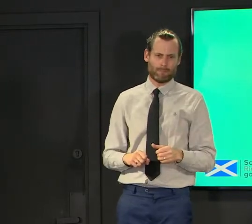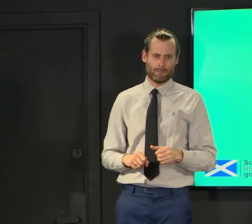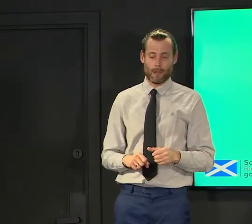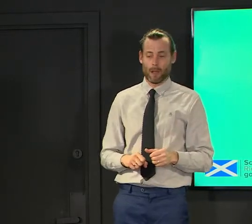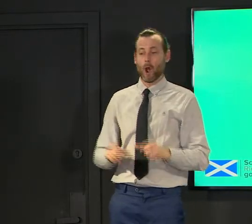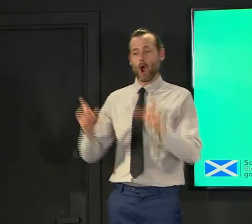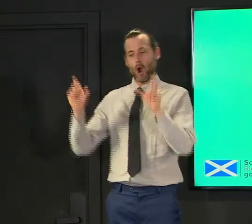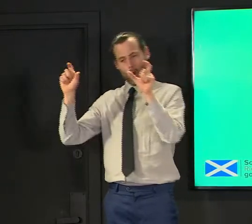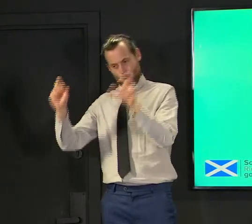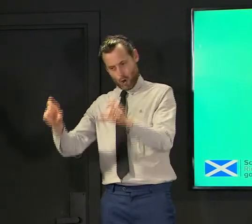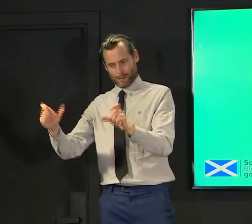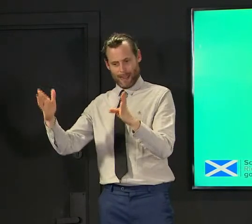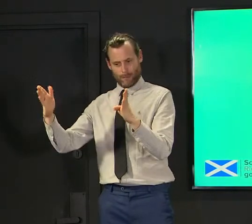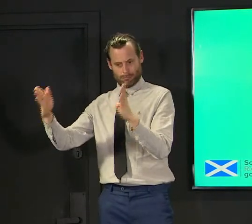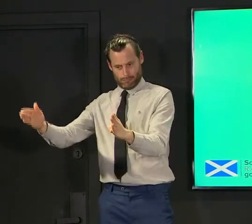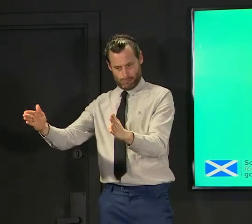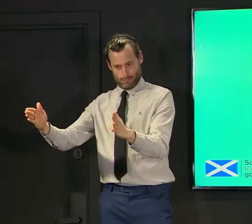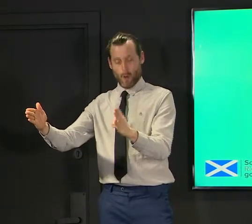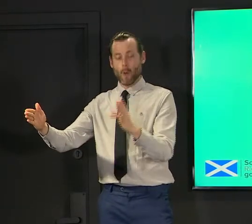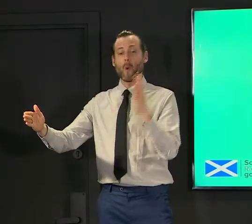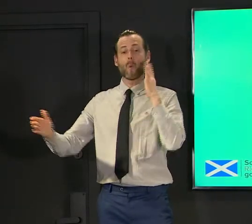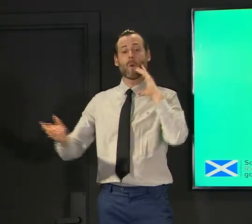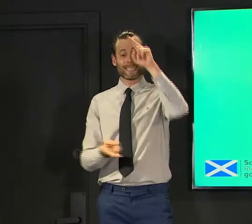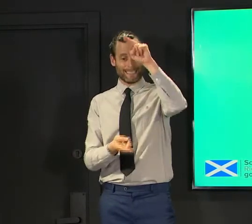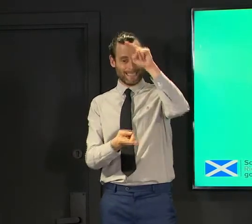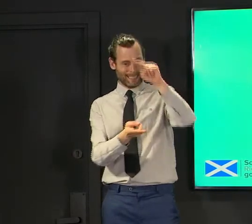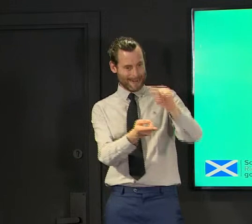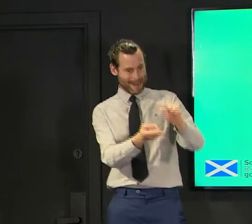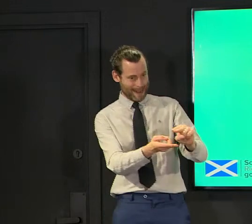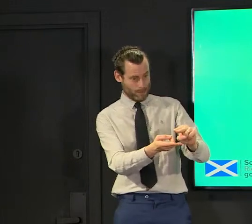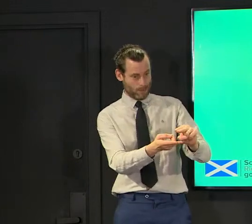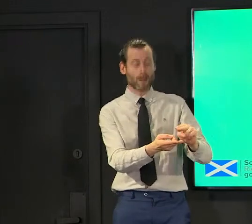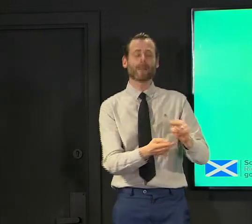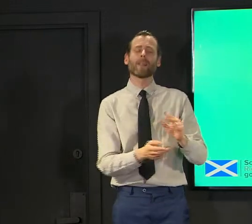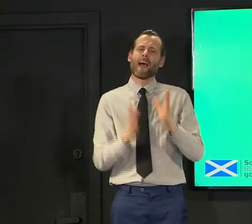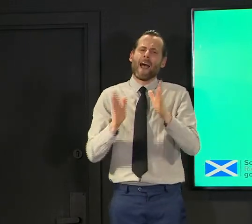i completely understand that's about schools and businesses and the economy but the way to